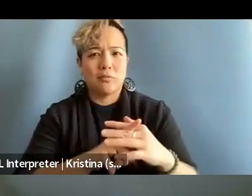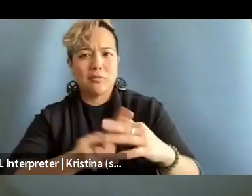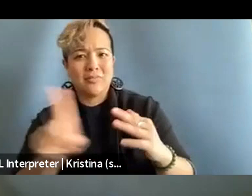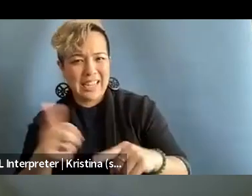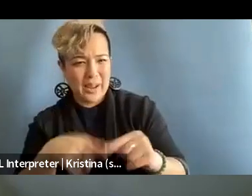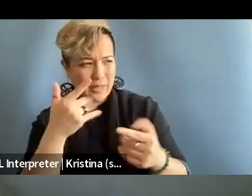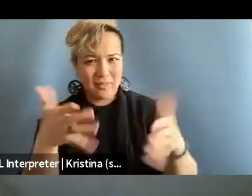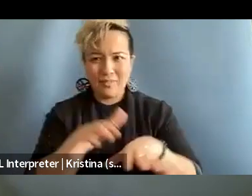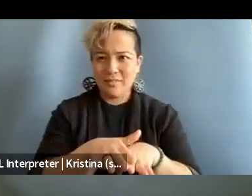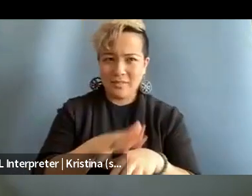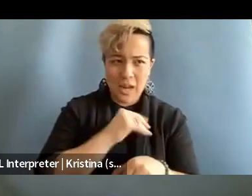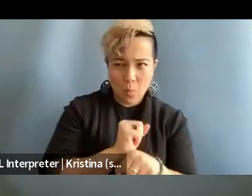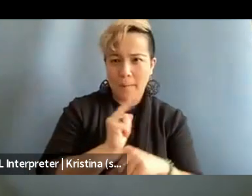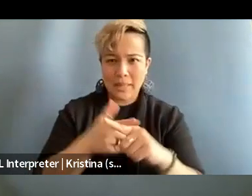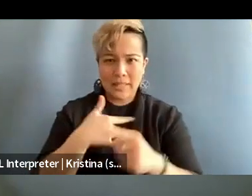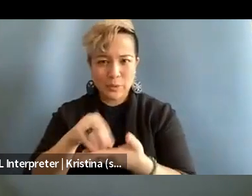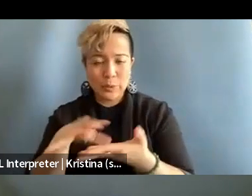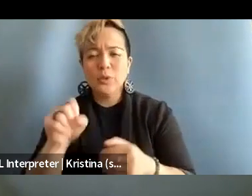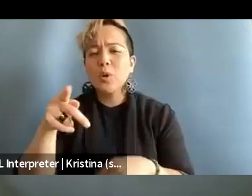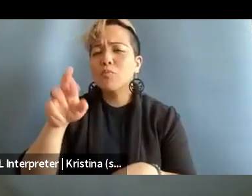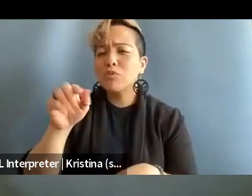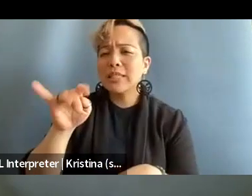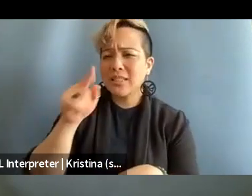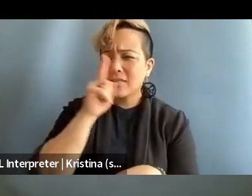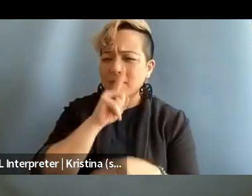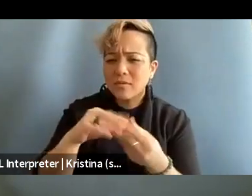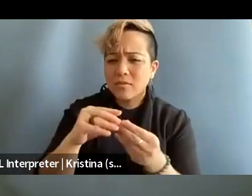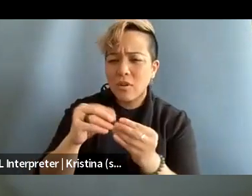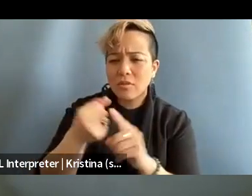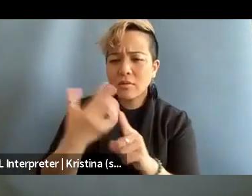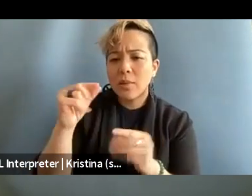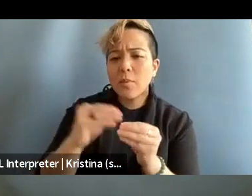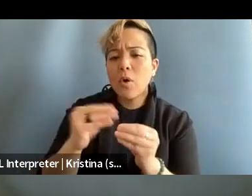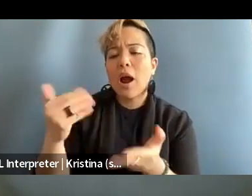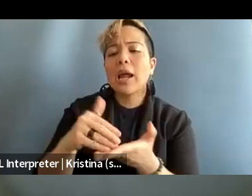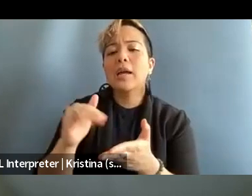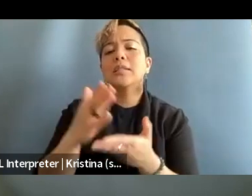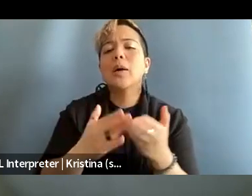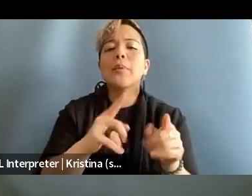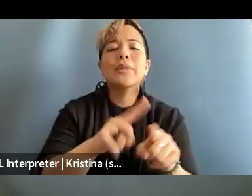And so I was wondering, Pratika, if you could talk a little bit about kind of like again, right, some of the differences or similarities you've seen